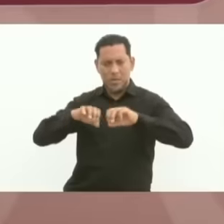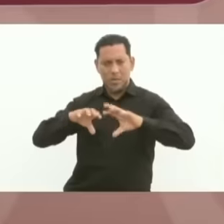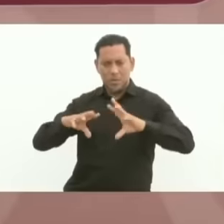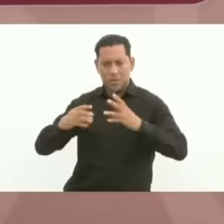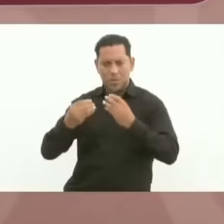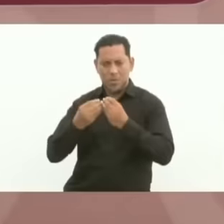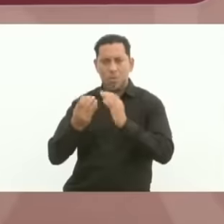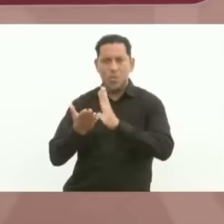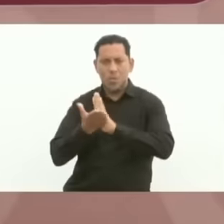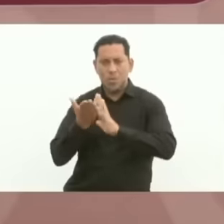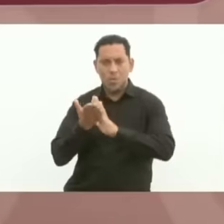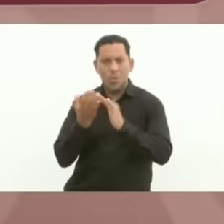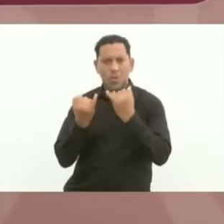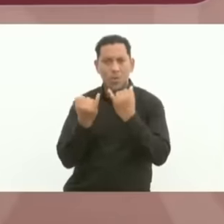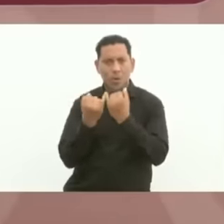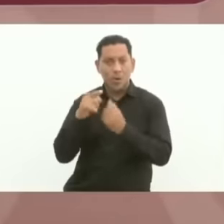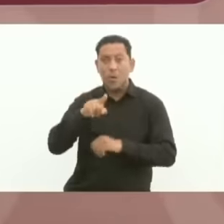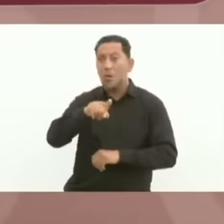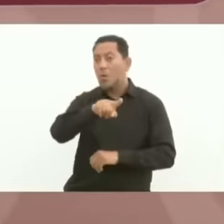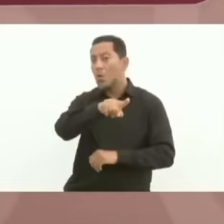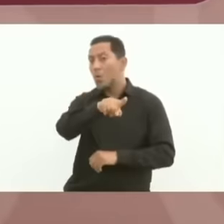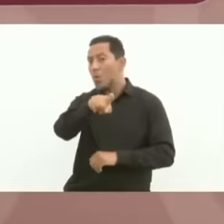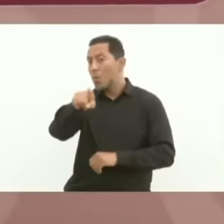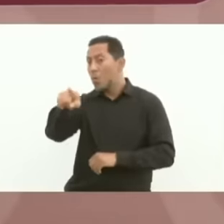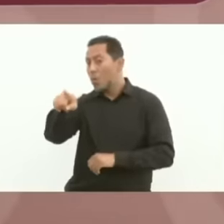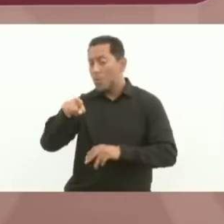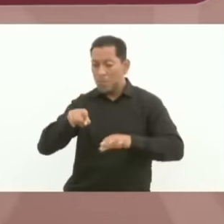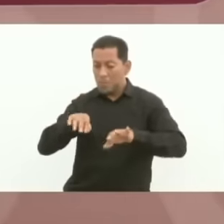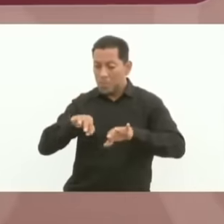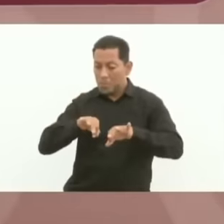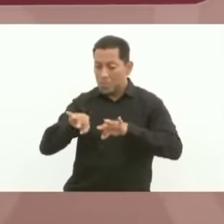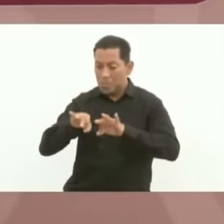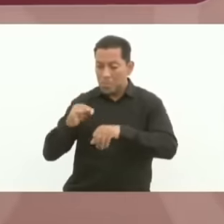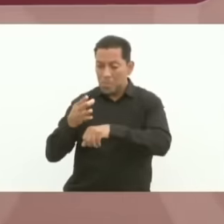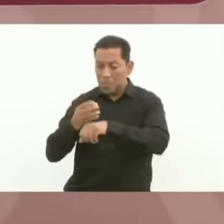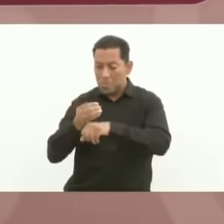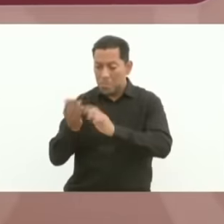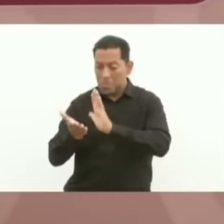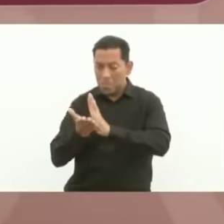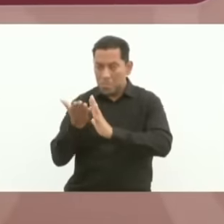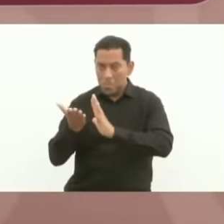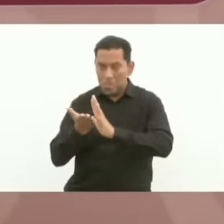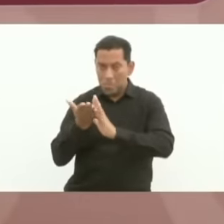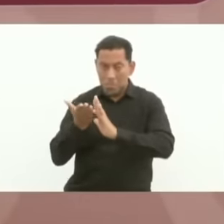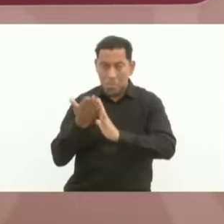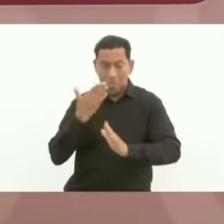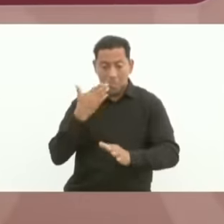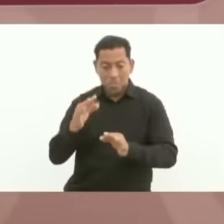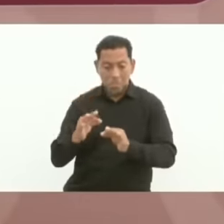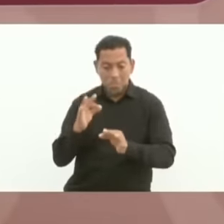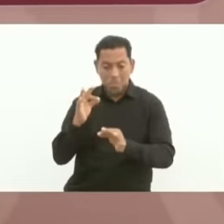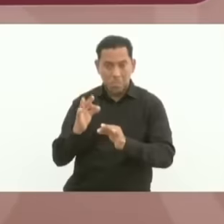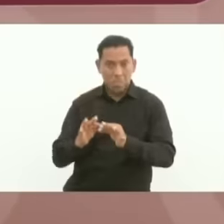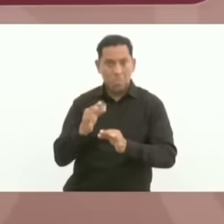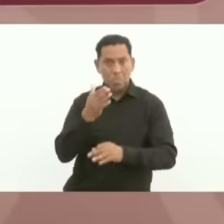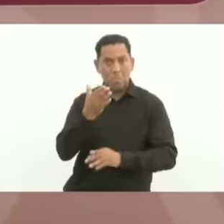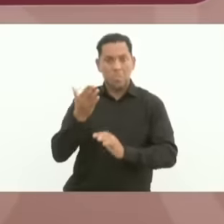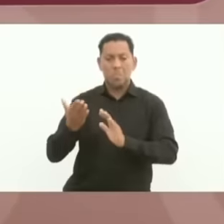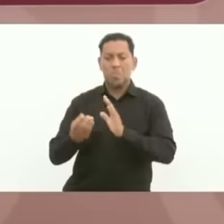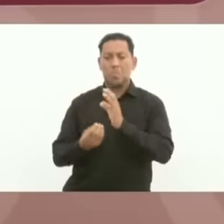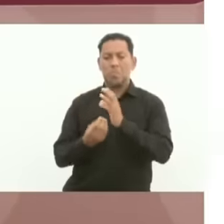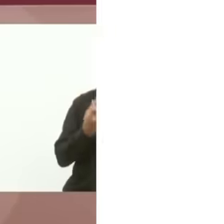the workers who made this possible. great wonderful bridge of